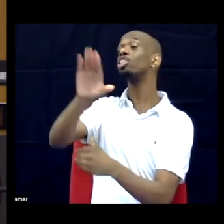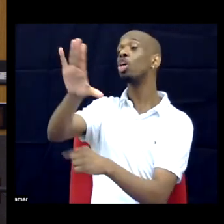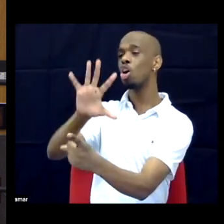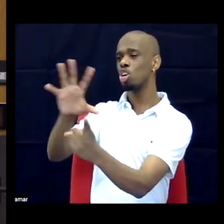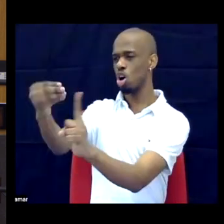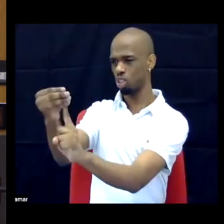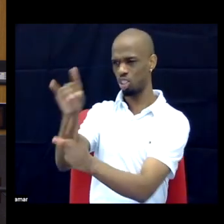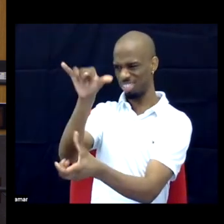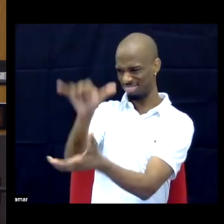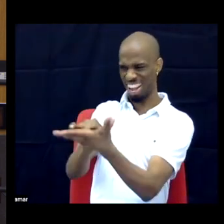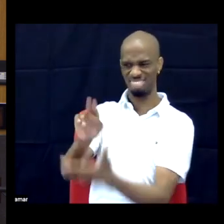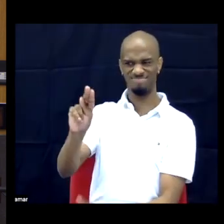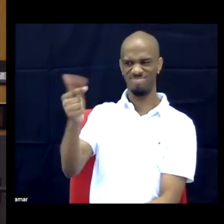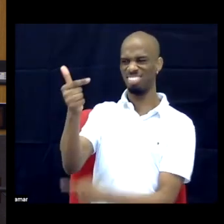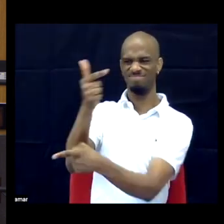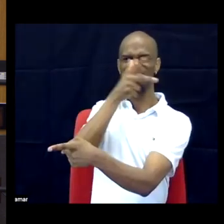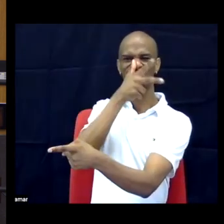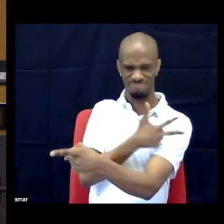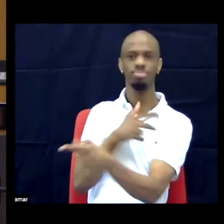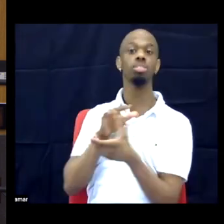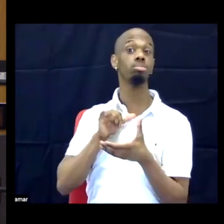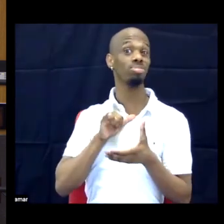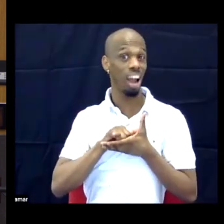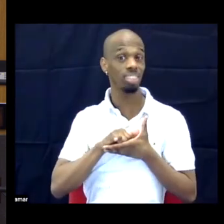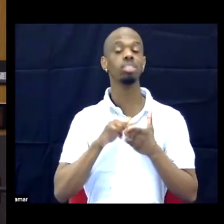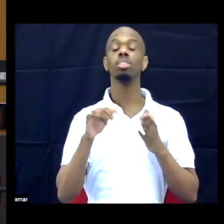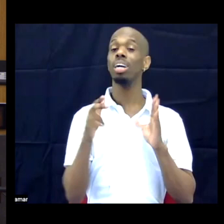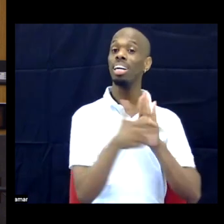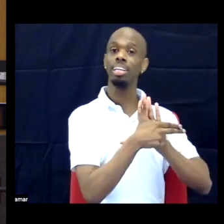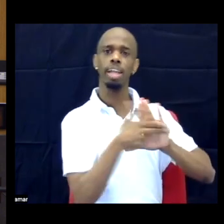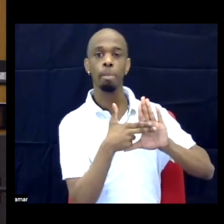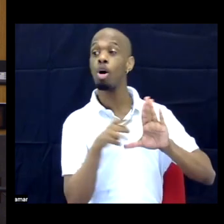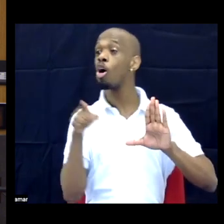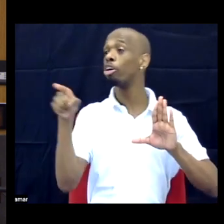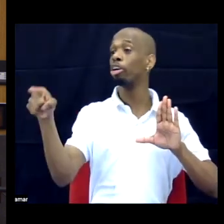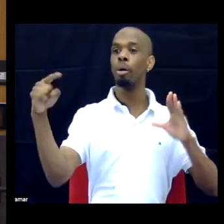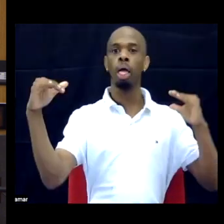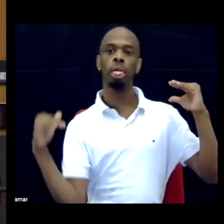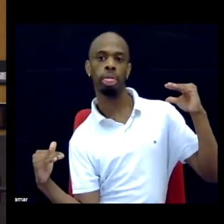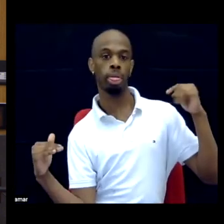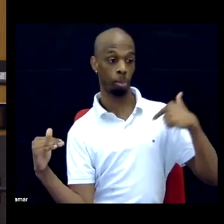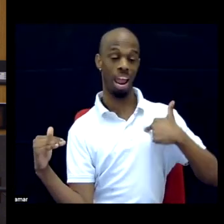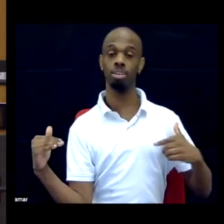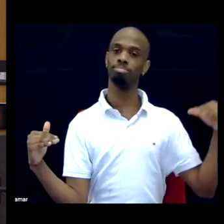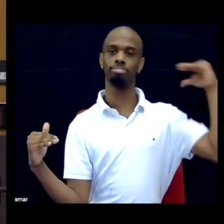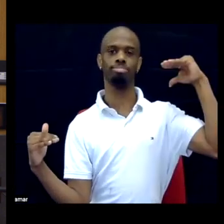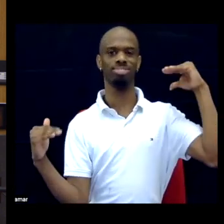It's another way of adding this label of inferiority that gets associated with disability.